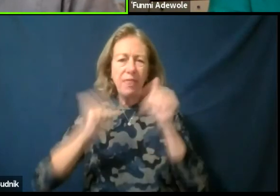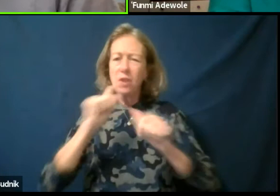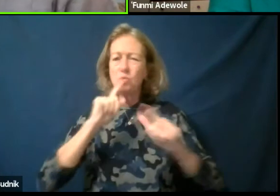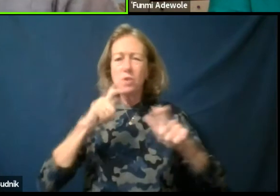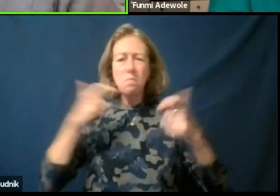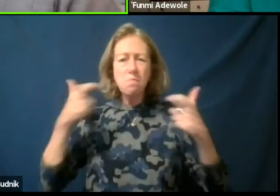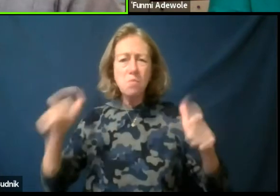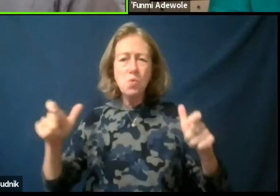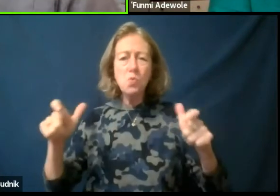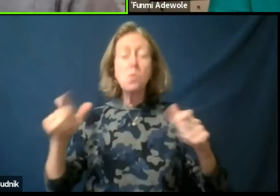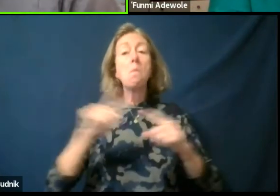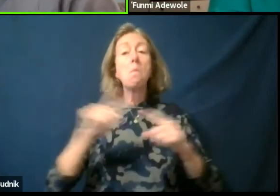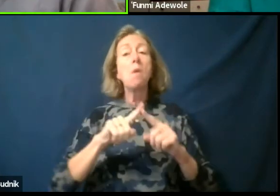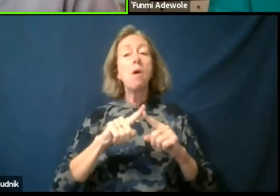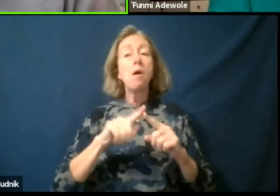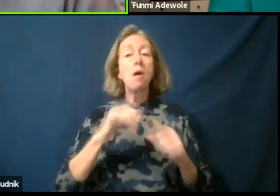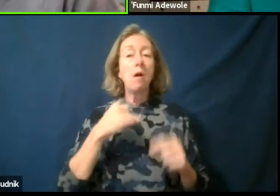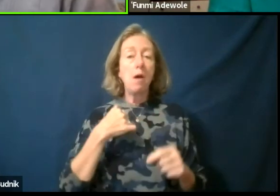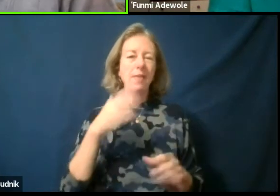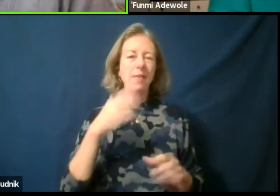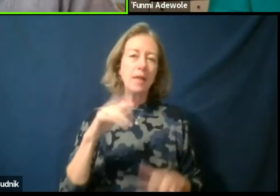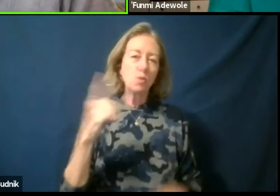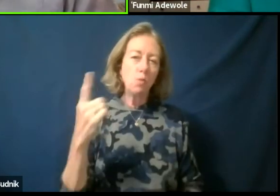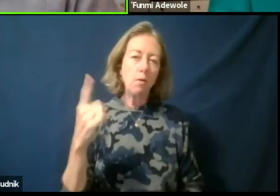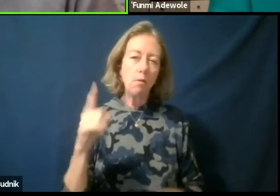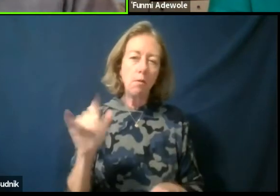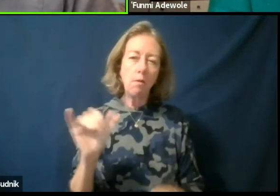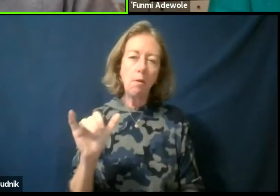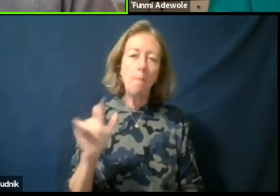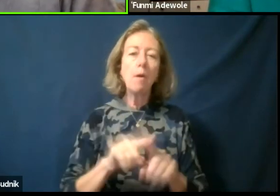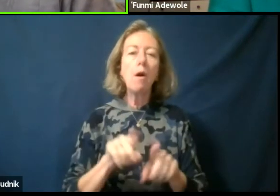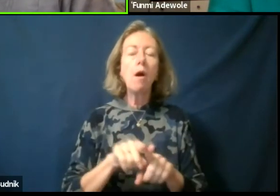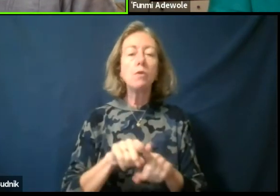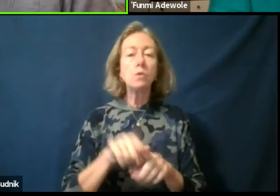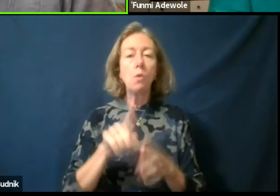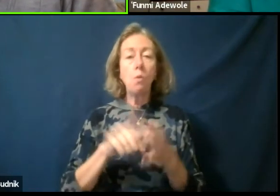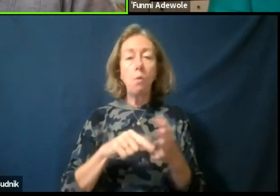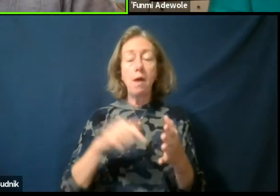But I think that so that is one. Also, what that means is that,